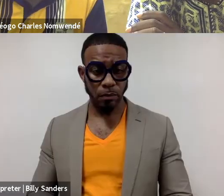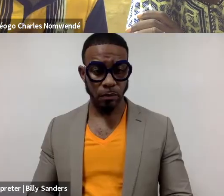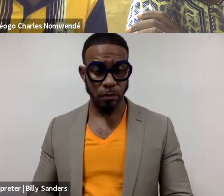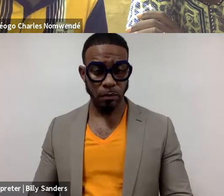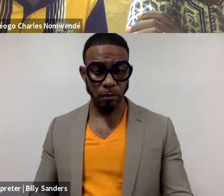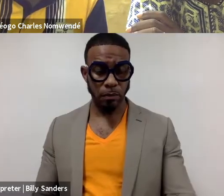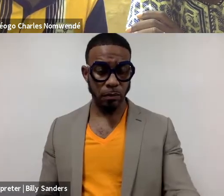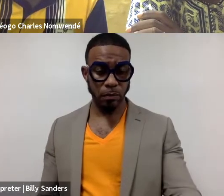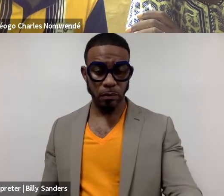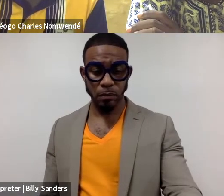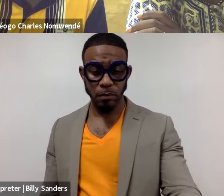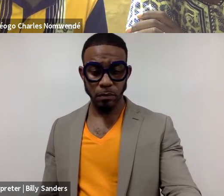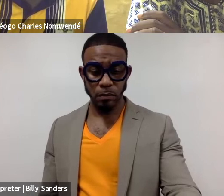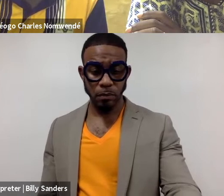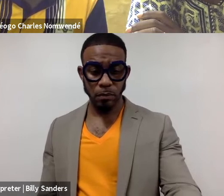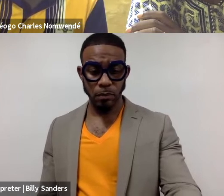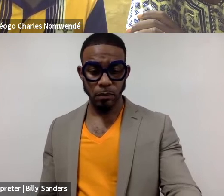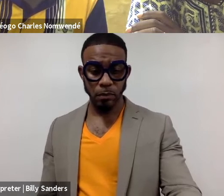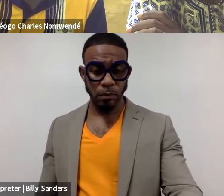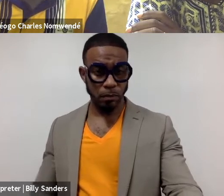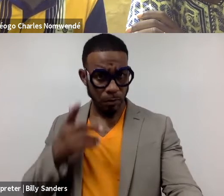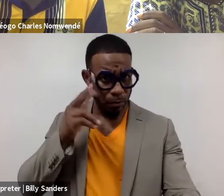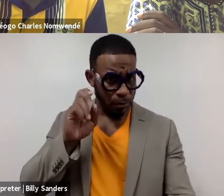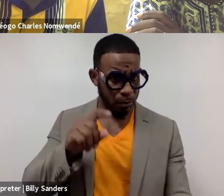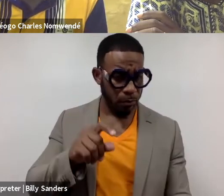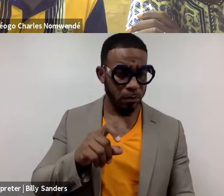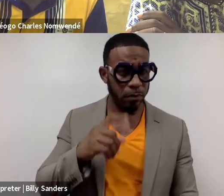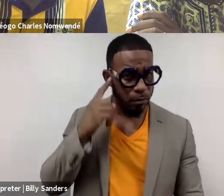Okay. I don't know if you hear my question. I think, yeah.